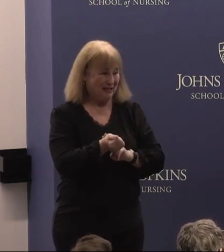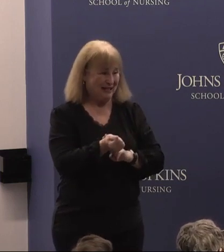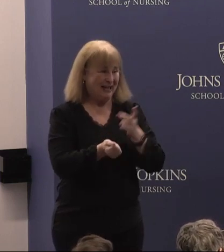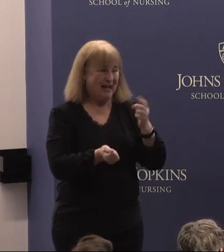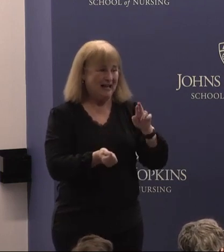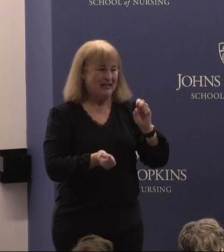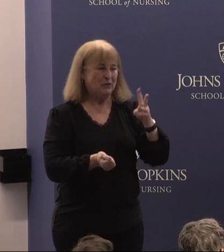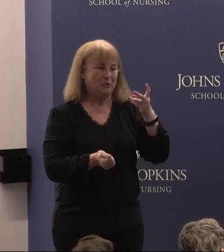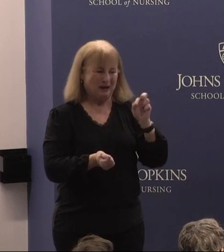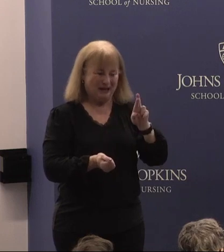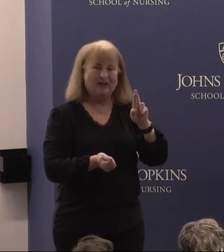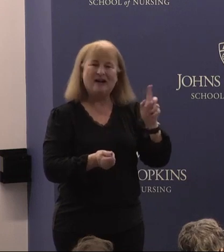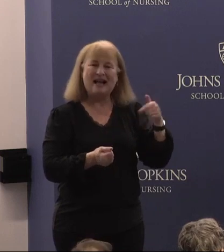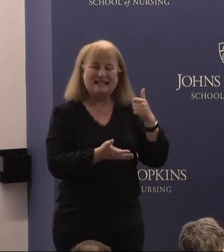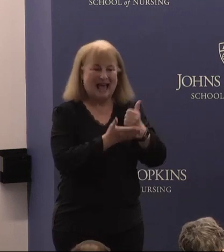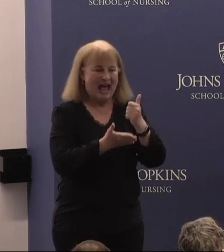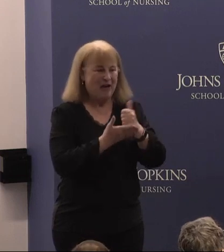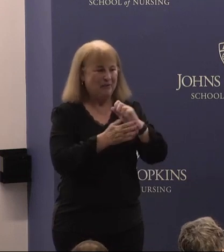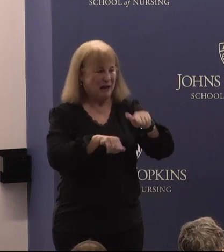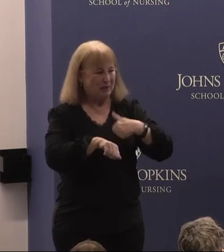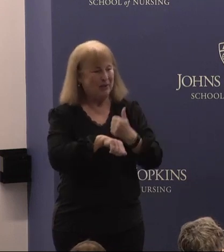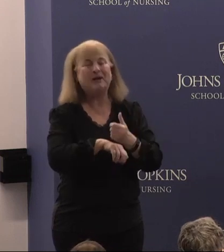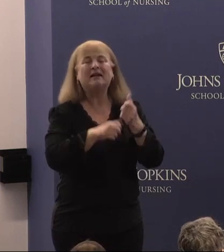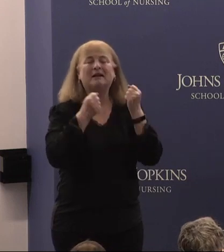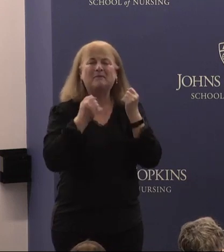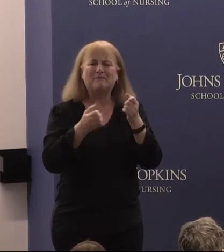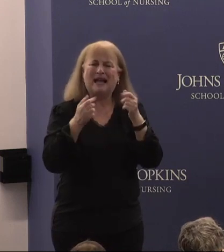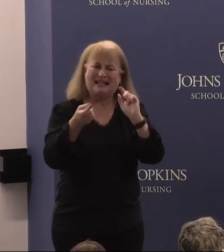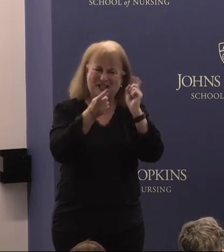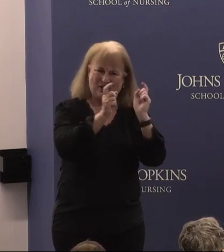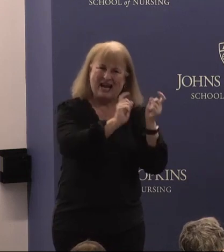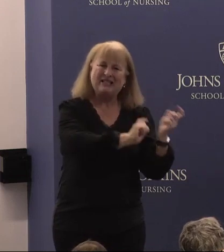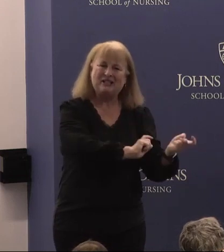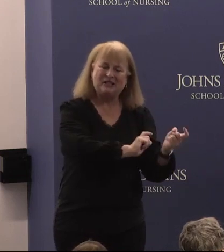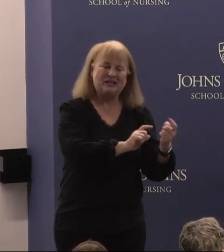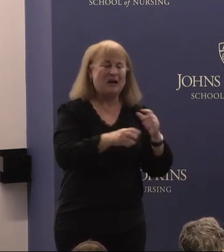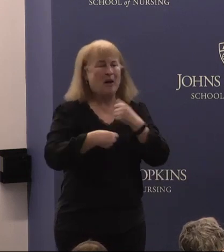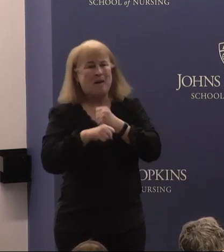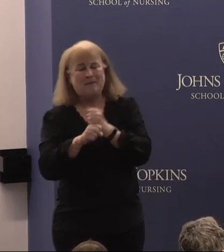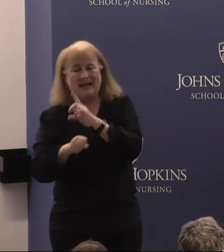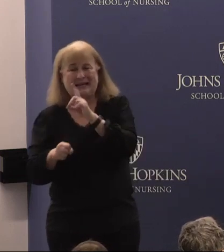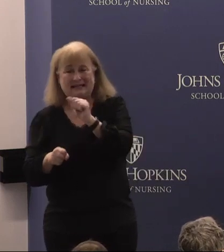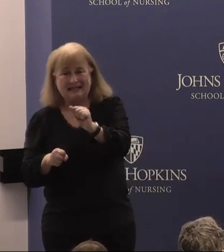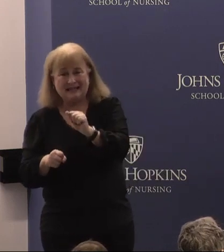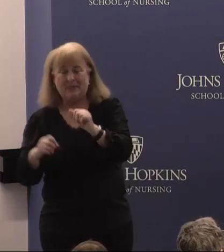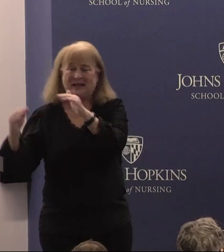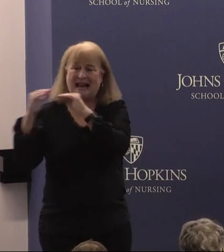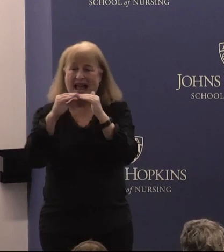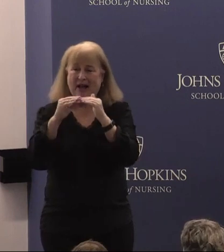Swenor has already helped to implement significant changes from making disability equity a priority